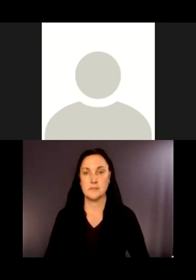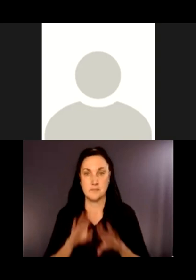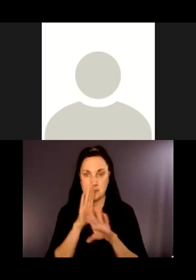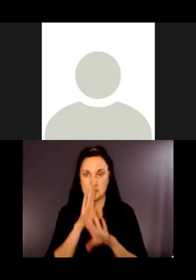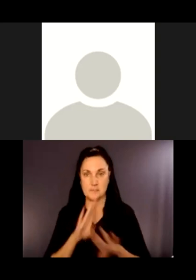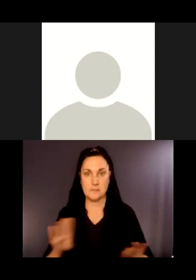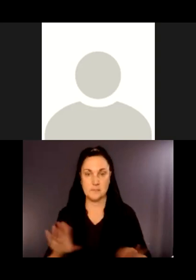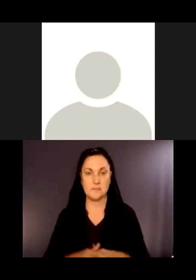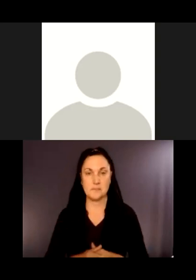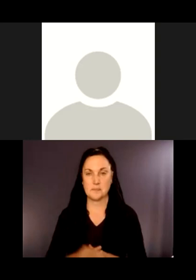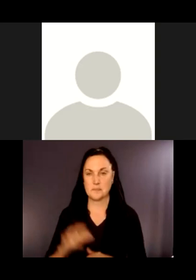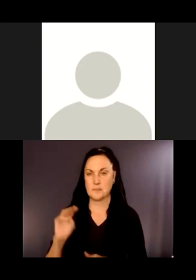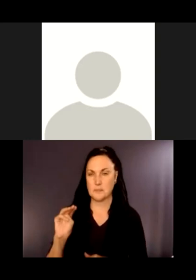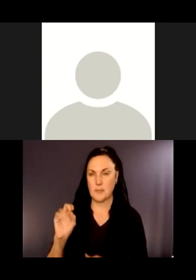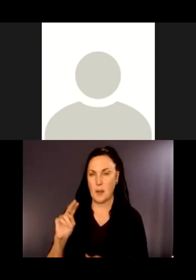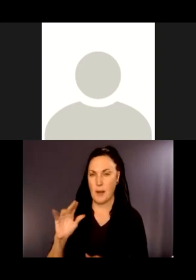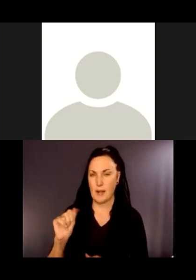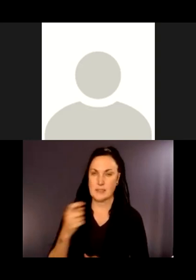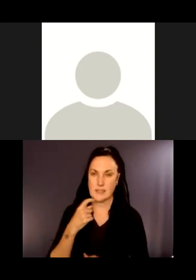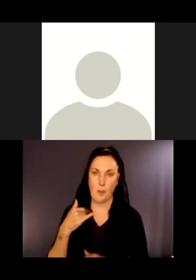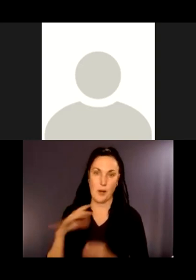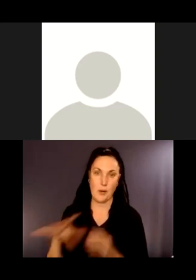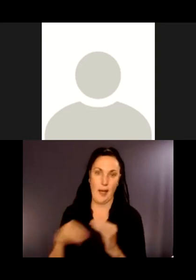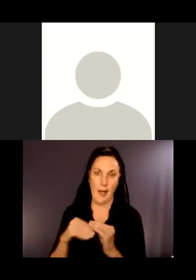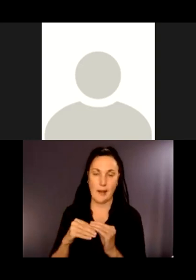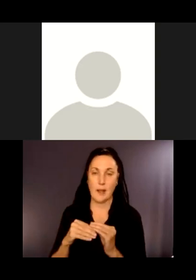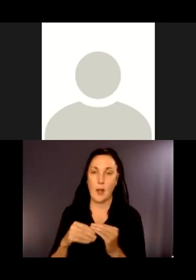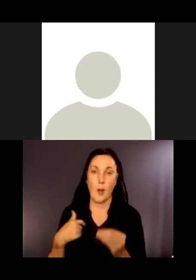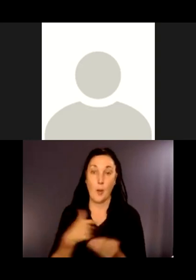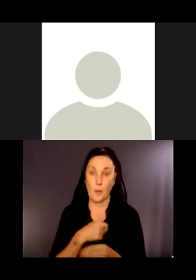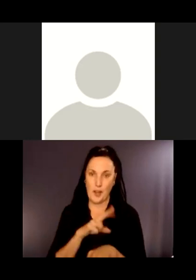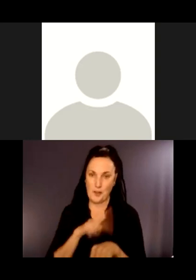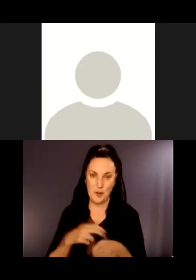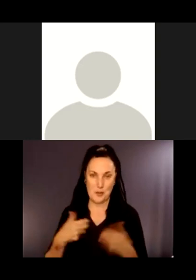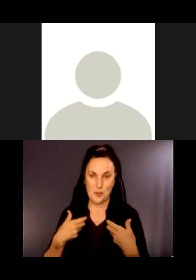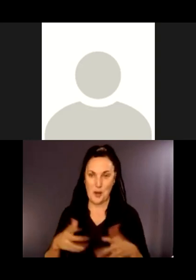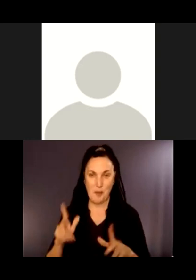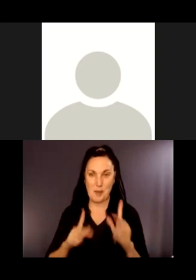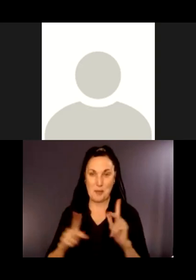Yeah, and to add on to Blayne, we don't want to leave paper at the trailhead just to become litter.